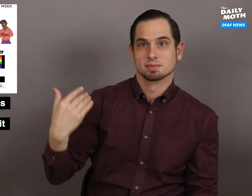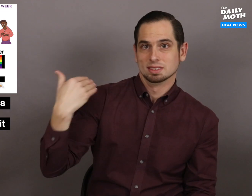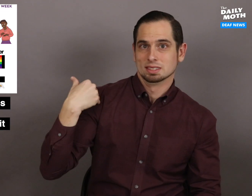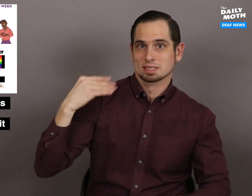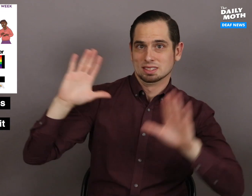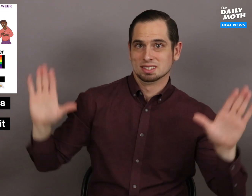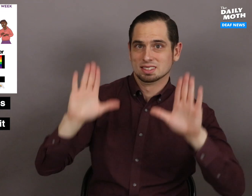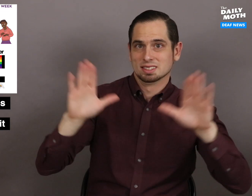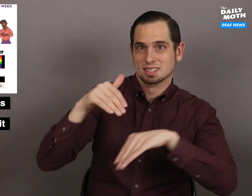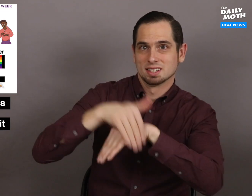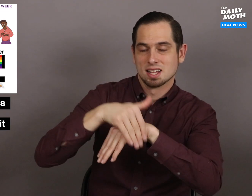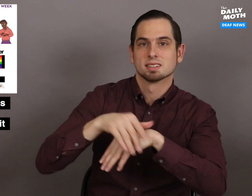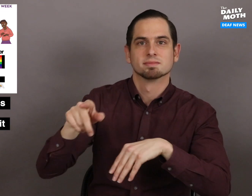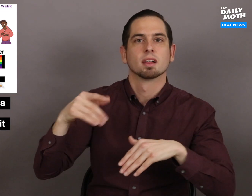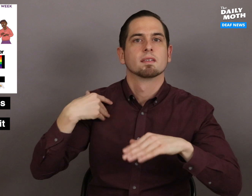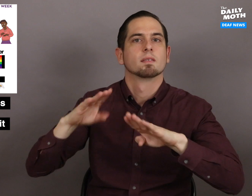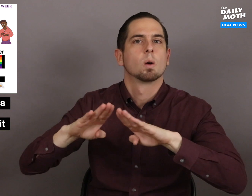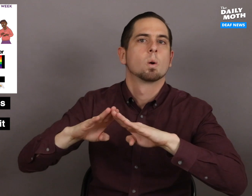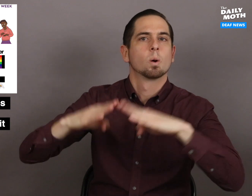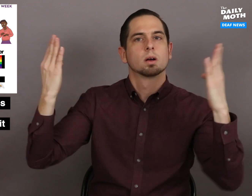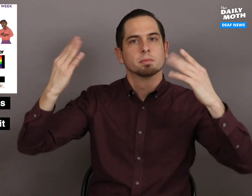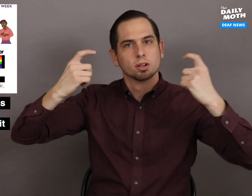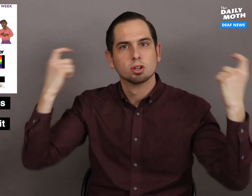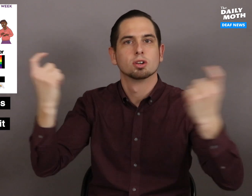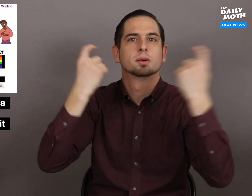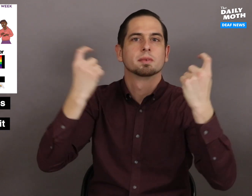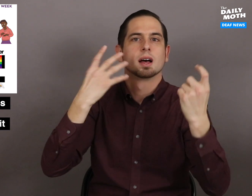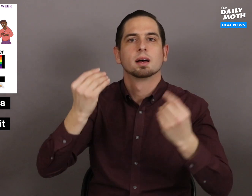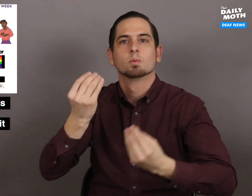On Sunday night there was an opening celebration